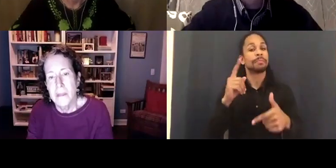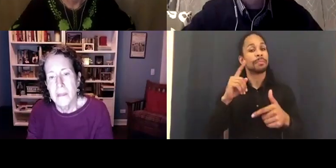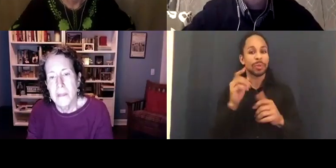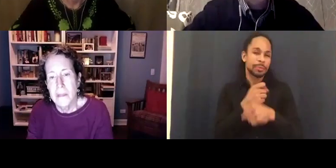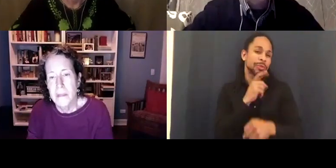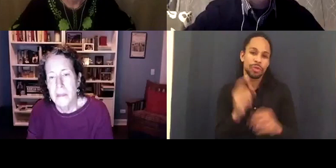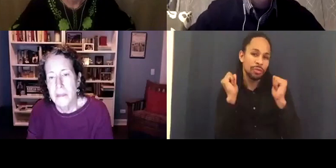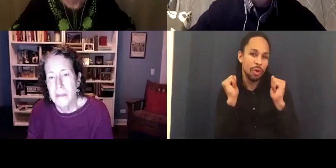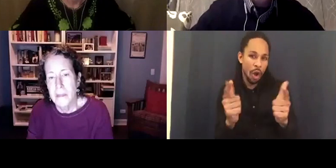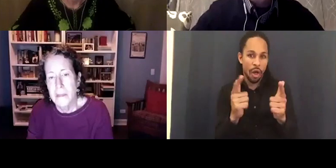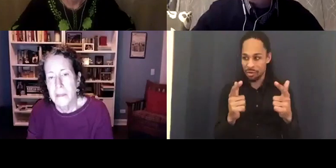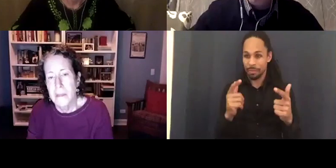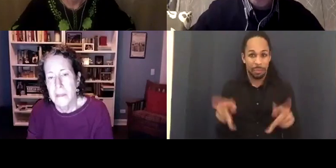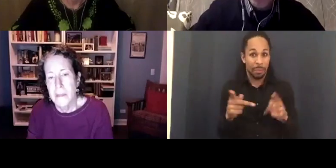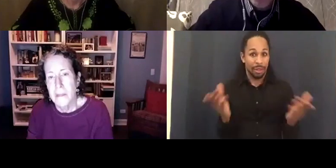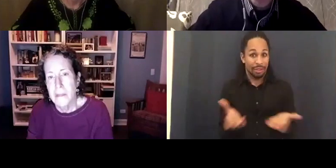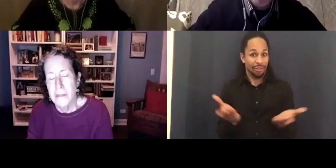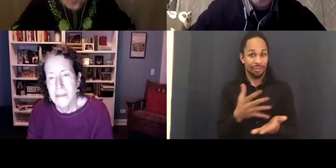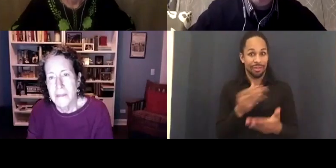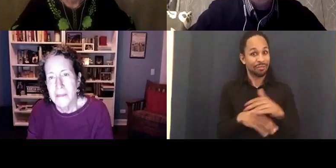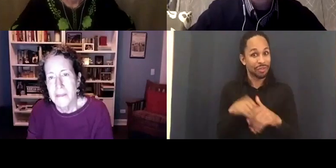and everybody is comfortable. Get used to your zoom spacing.